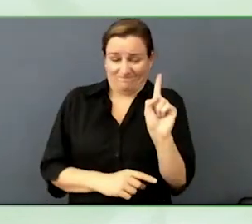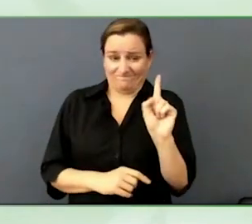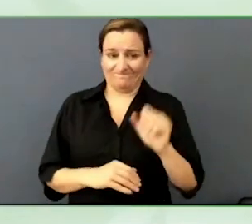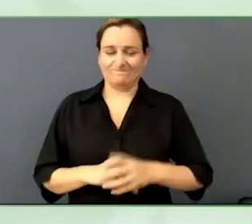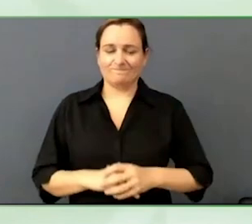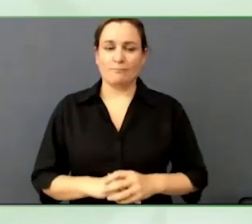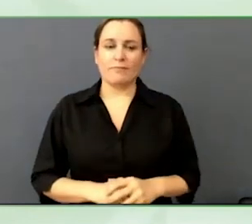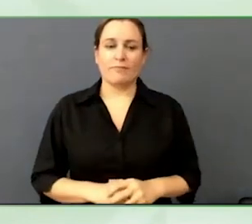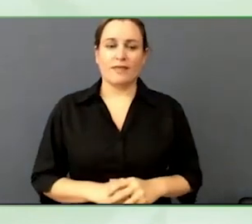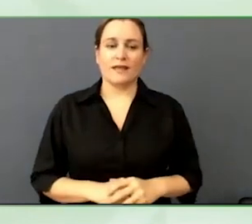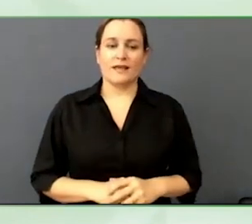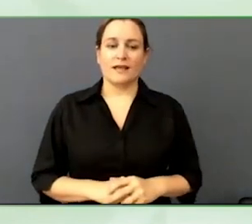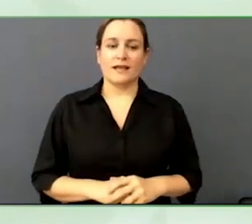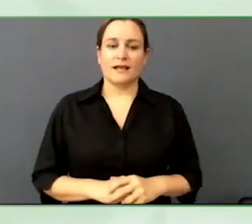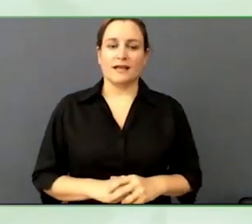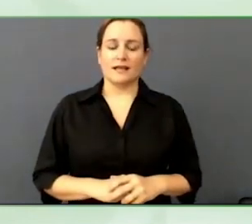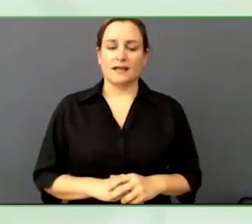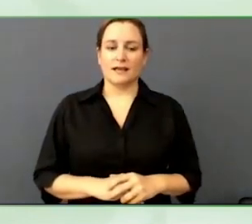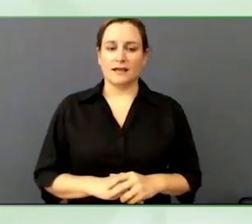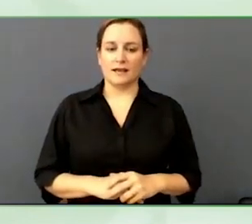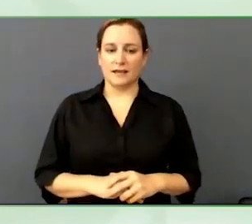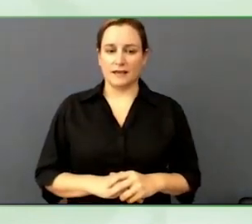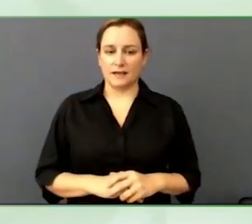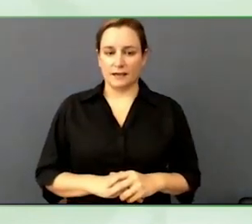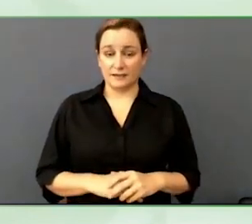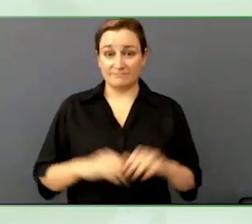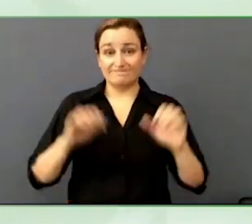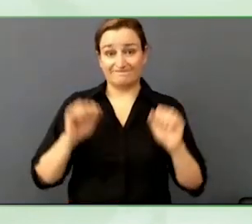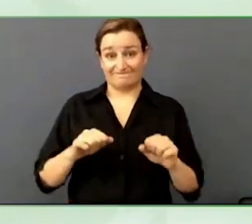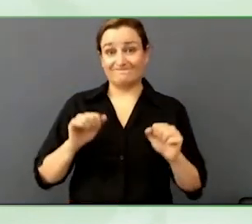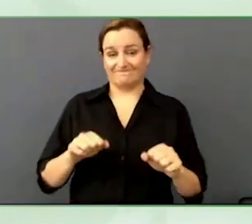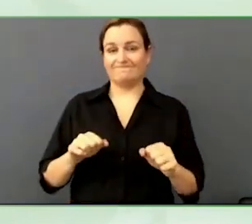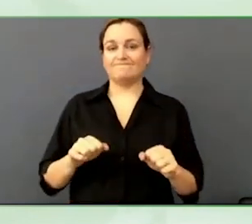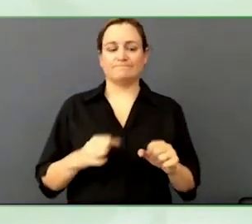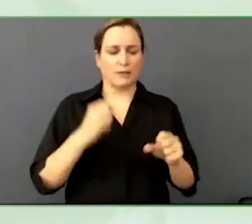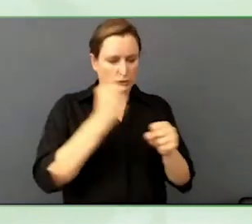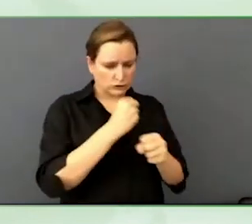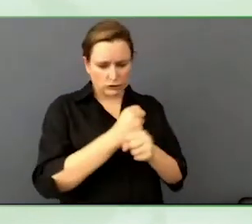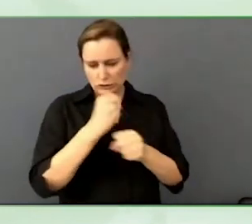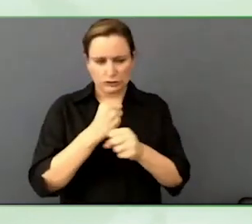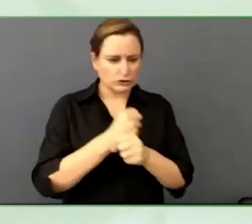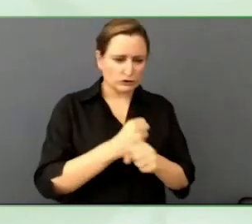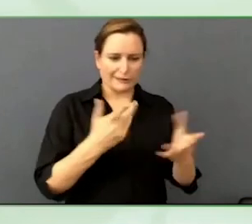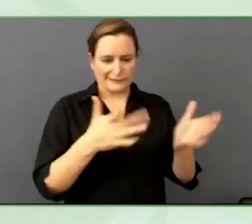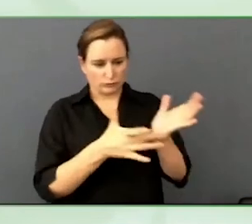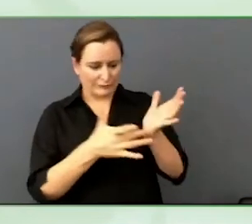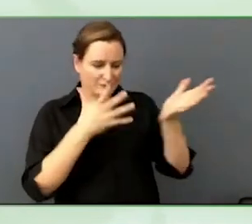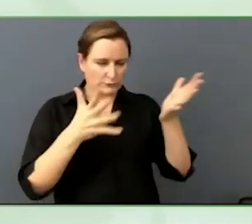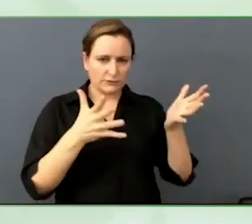Frances mentioned the policy is so important to help get these things along the way, make progress.